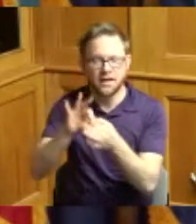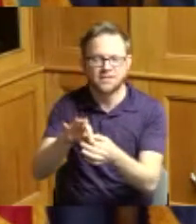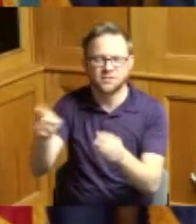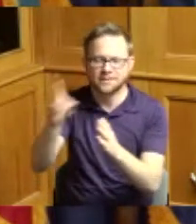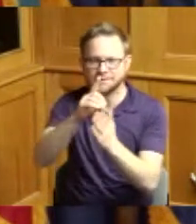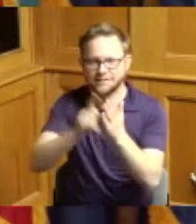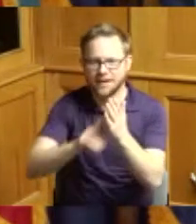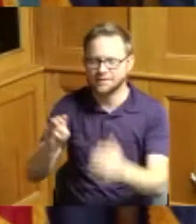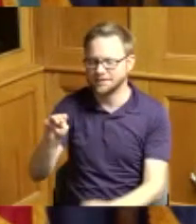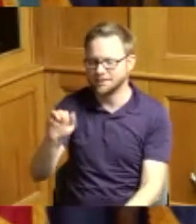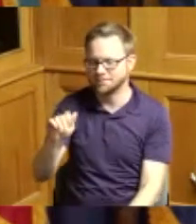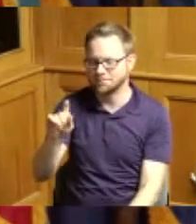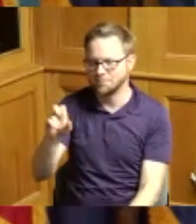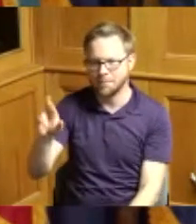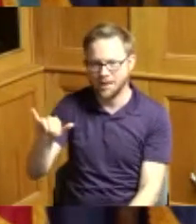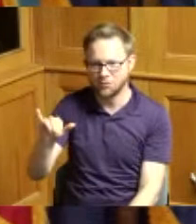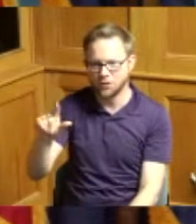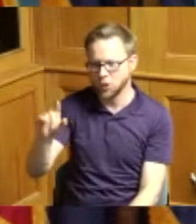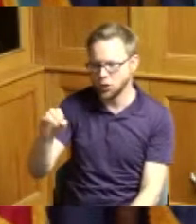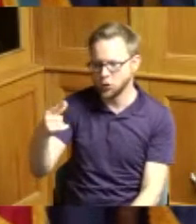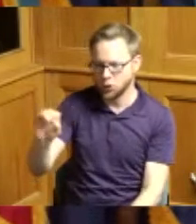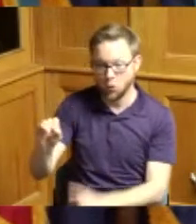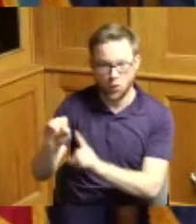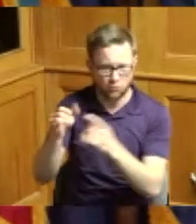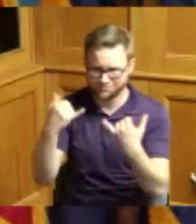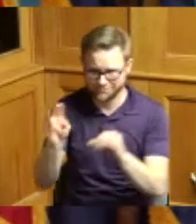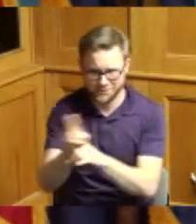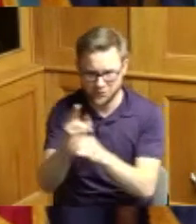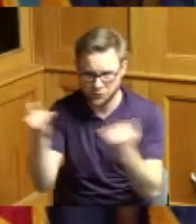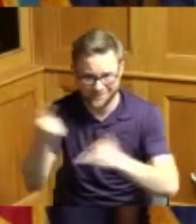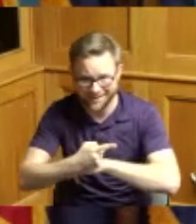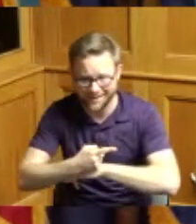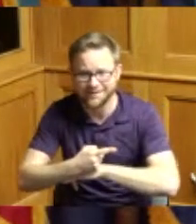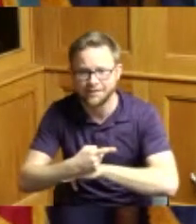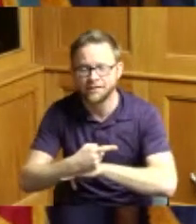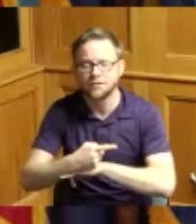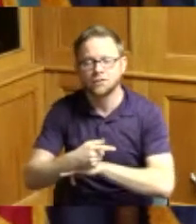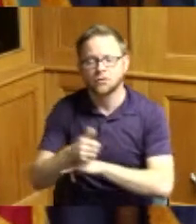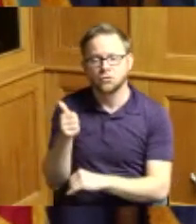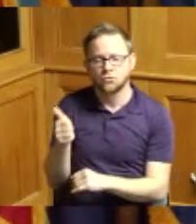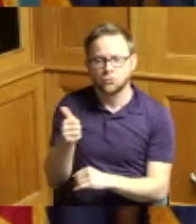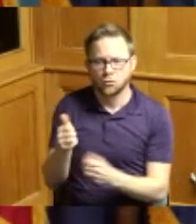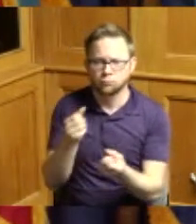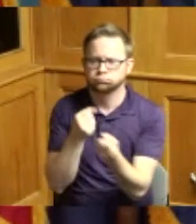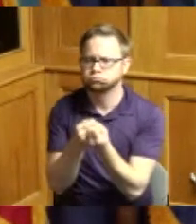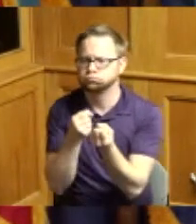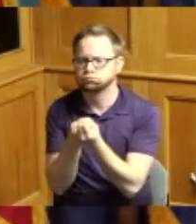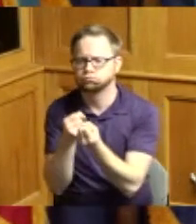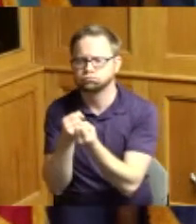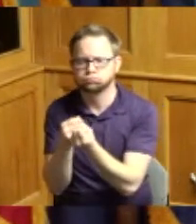that is still in use today whereas Mrs Mallory is an advocate and supporter of the arts